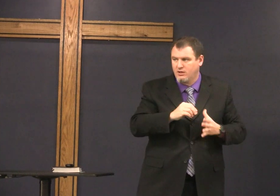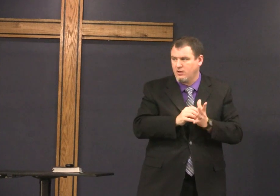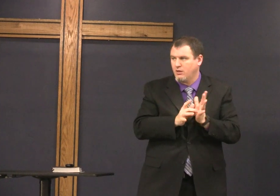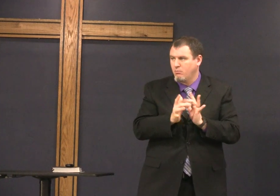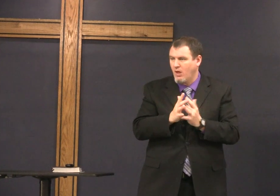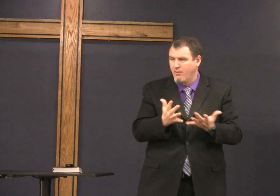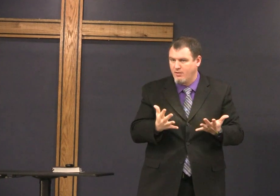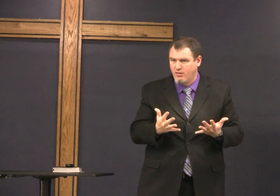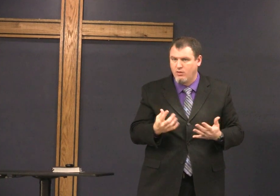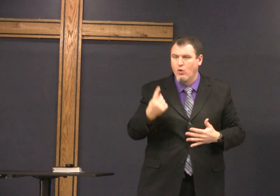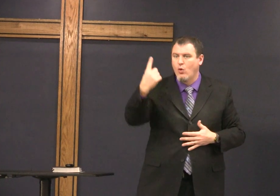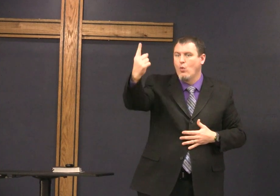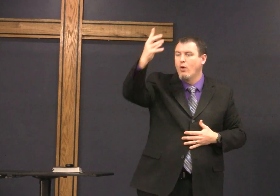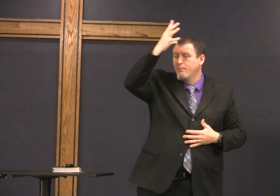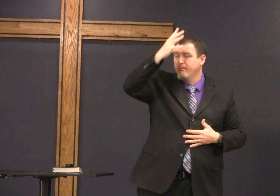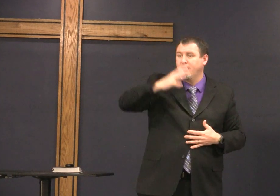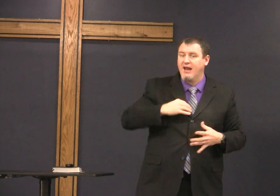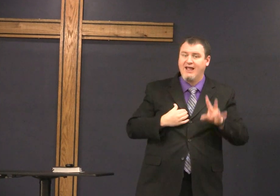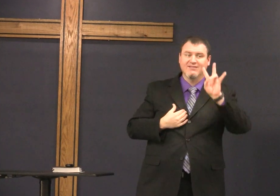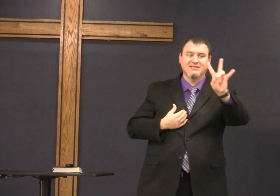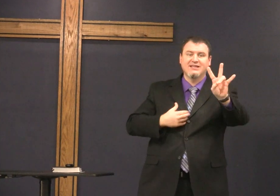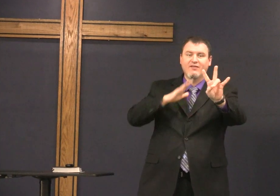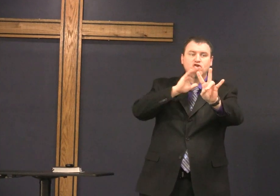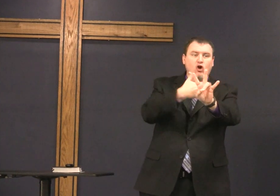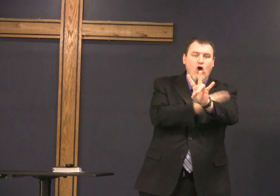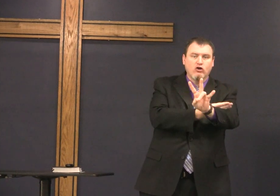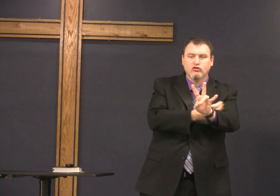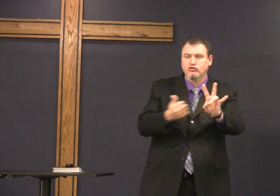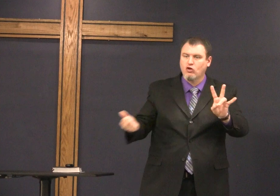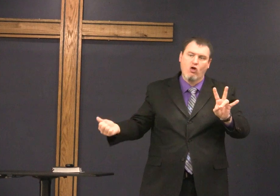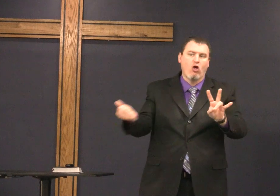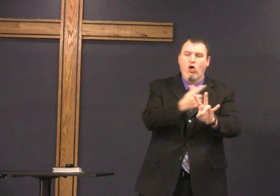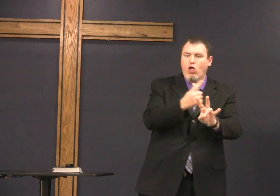nine or nine or nine or ten profits